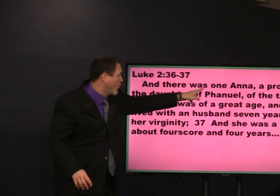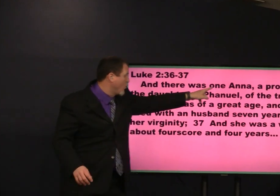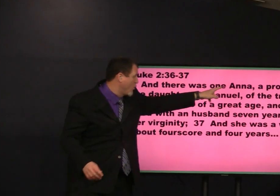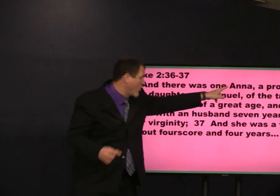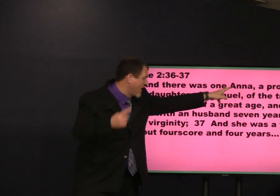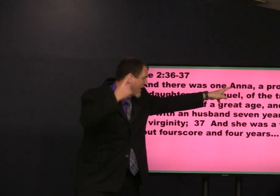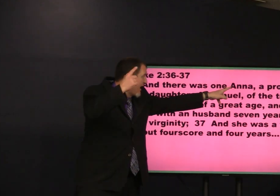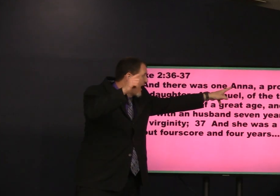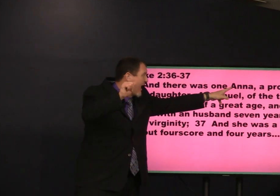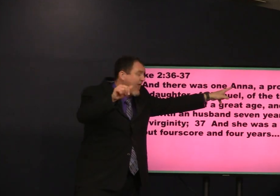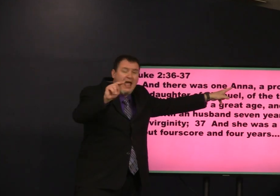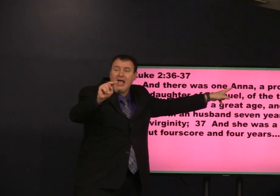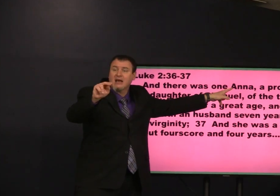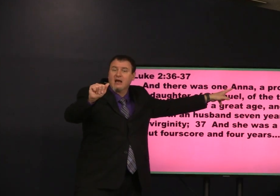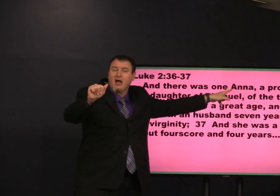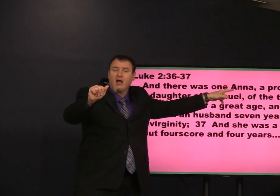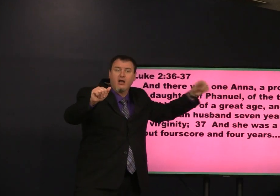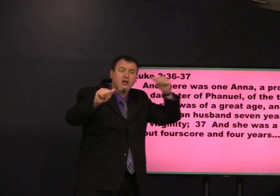and there was one Anna